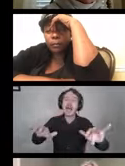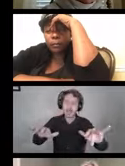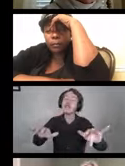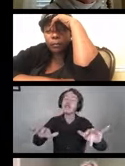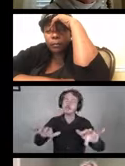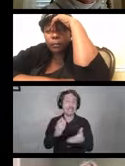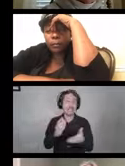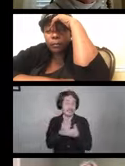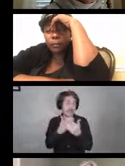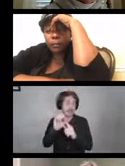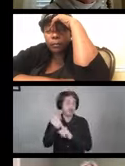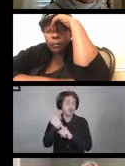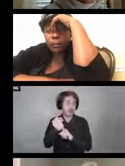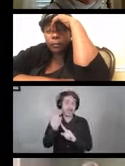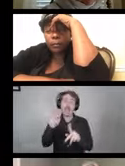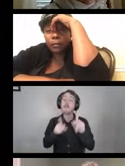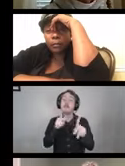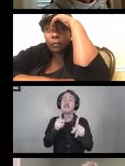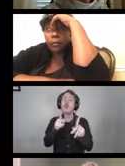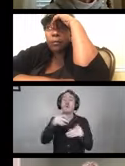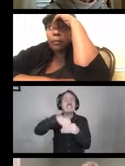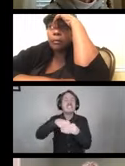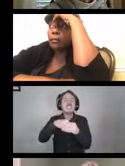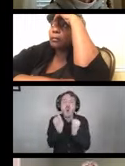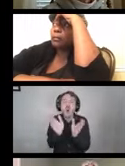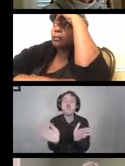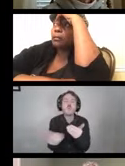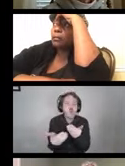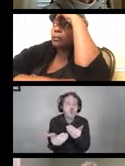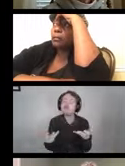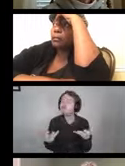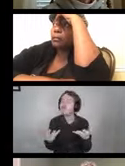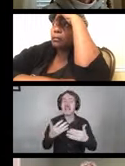when people are in poor ventilation spaces,